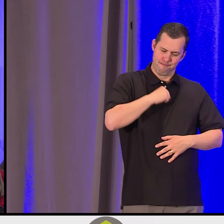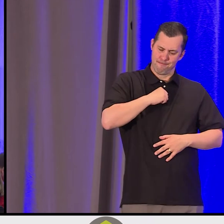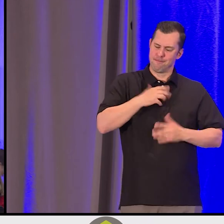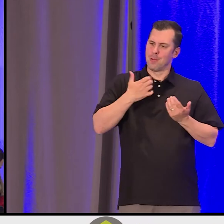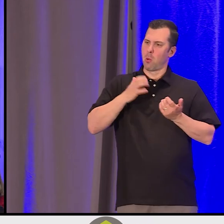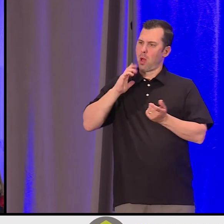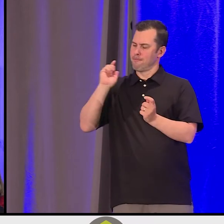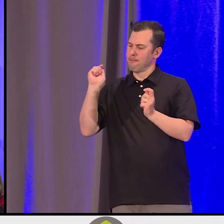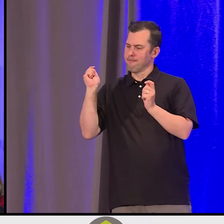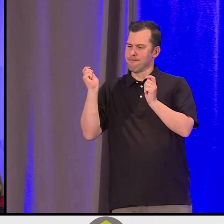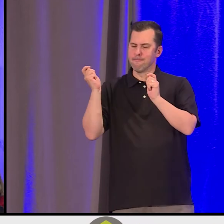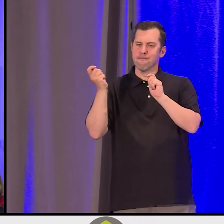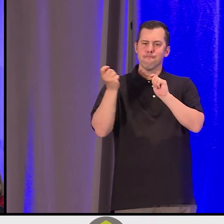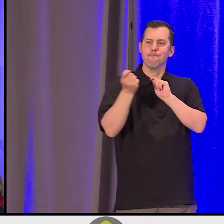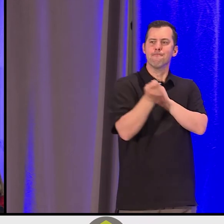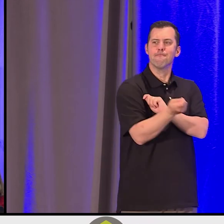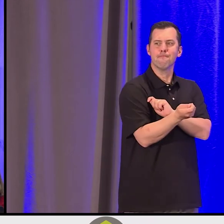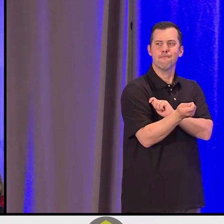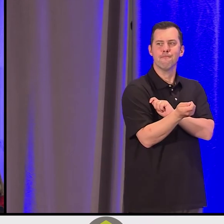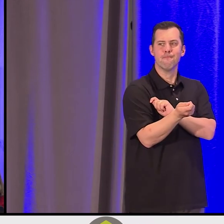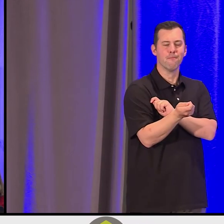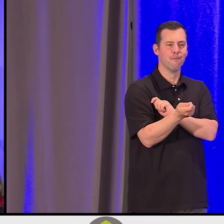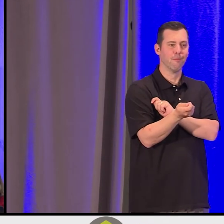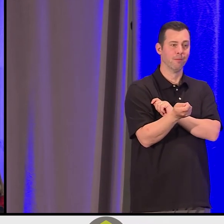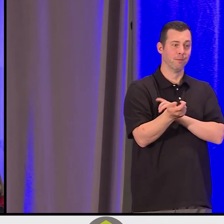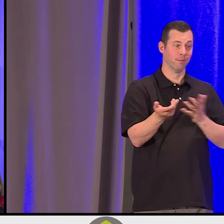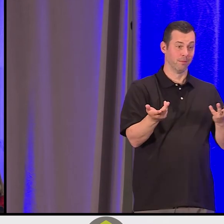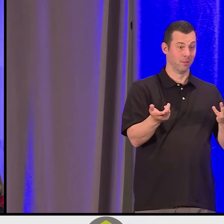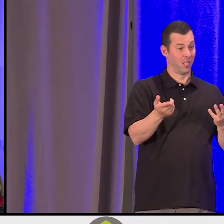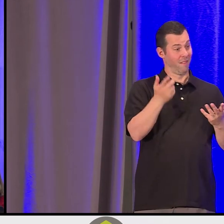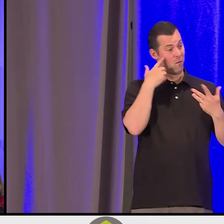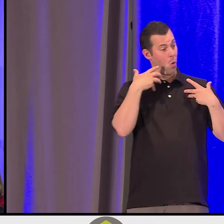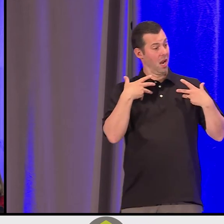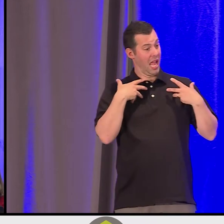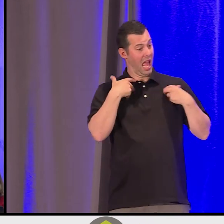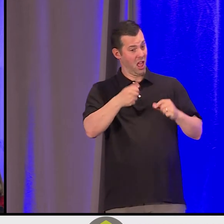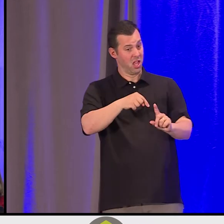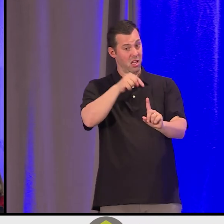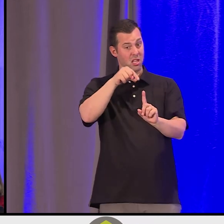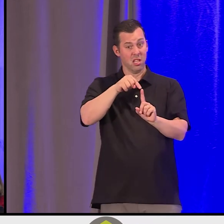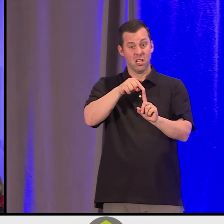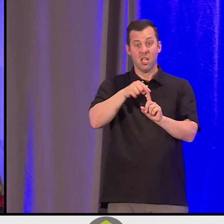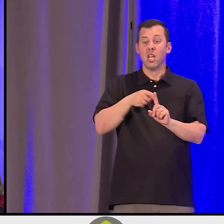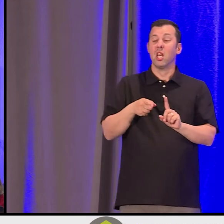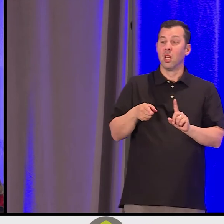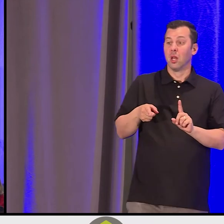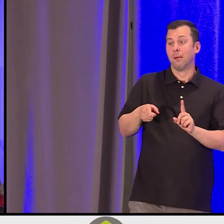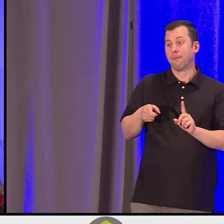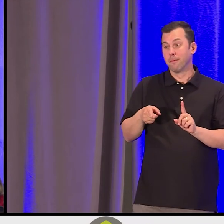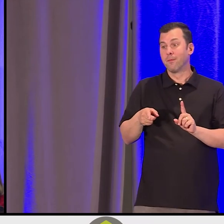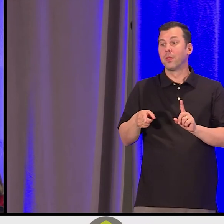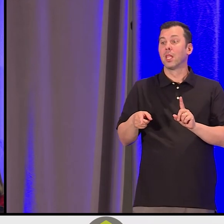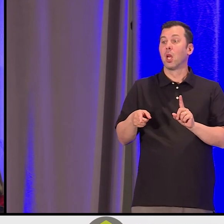It's come full circle for us, Heather Marie, right, with health. Because we contributed to the iteration of transformation of health